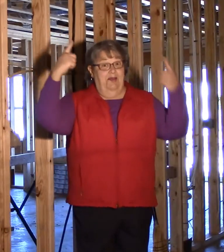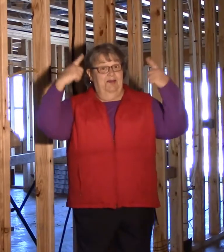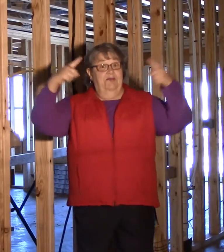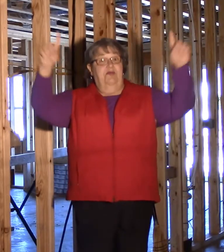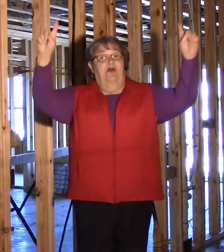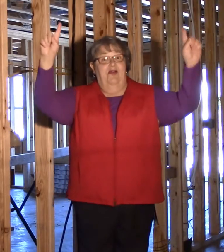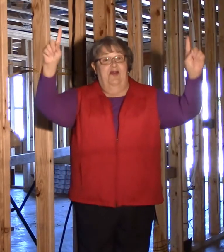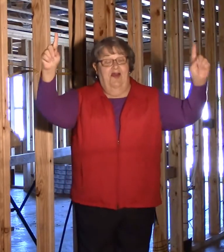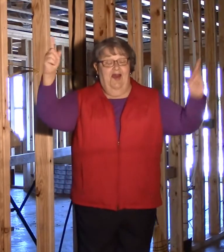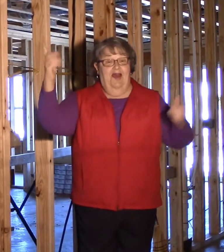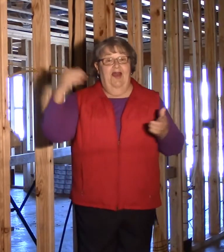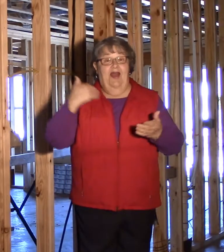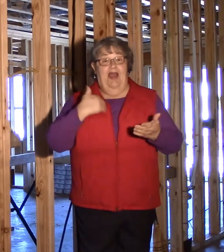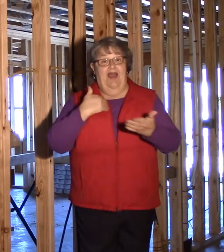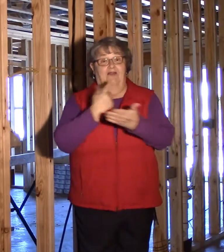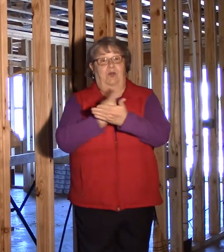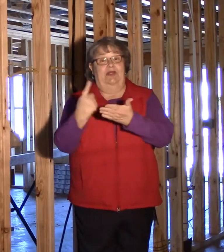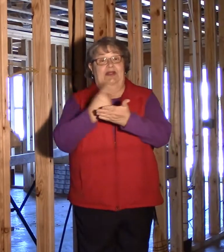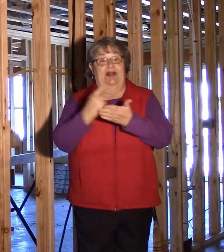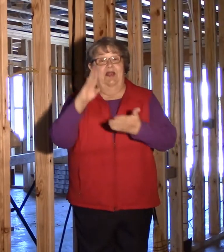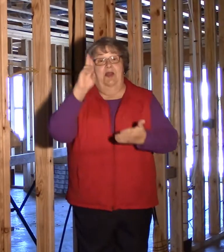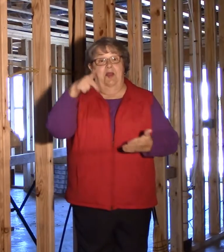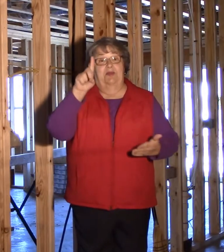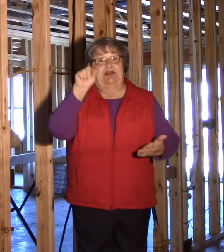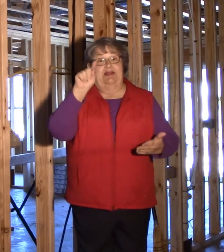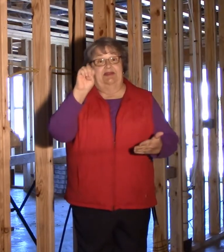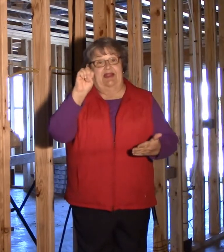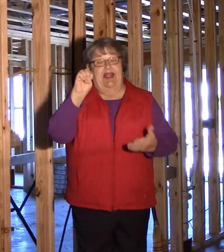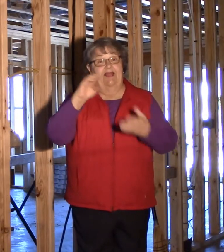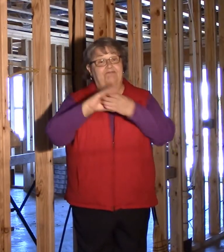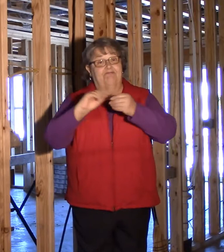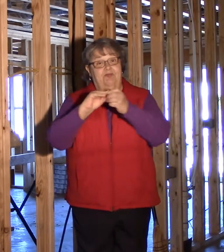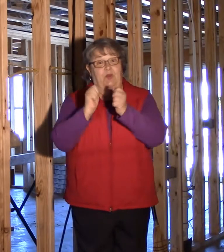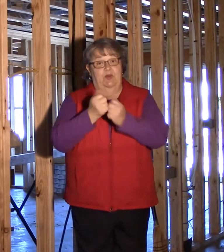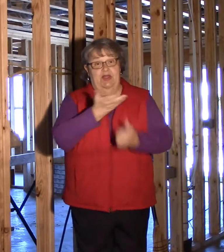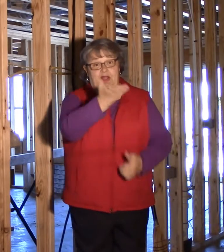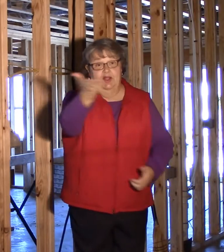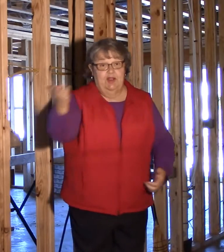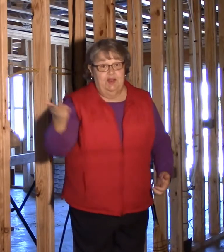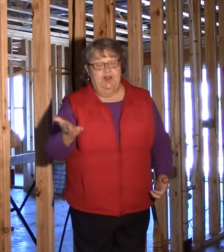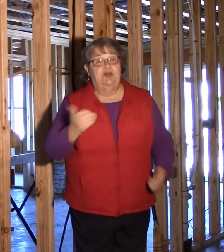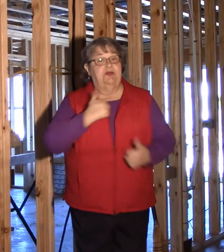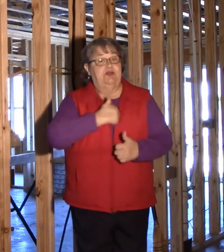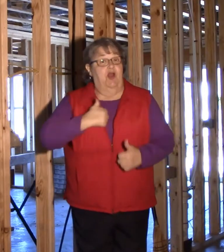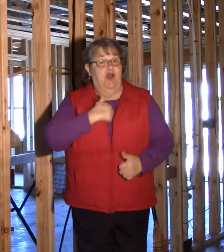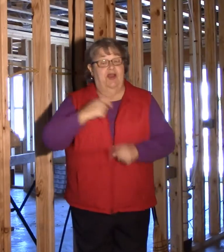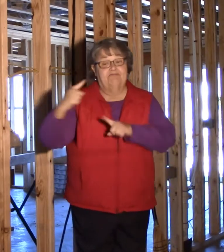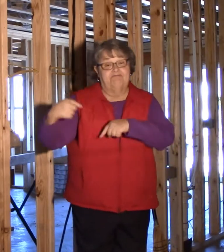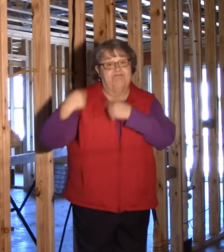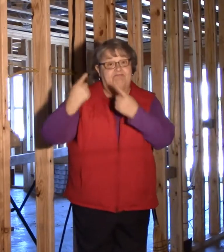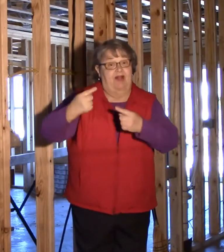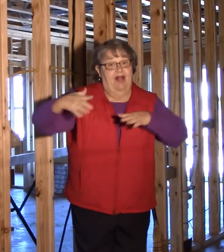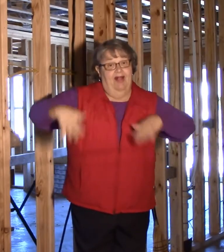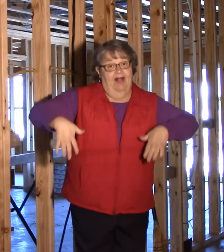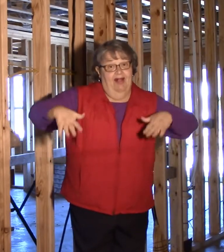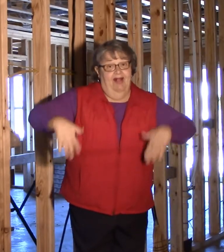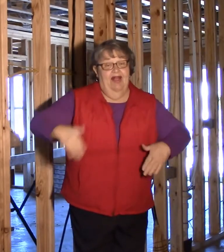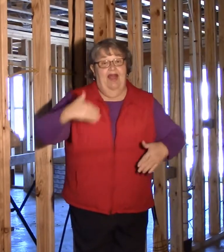Hi, finally we have weekly update. I'm sorry we haven't had one lately.